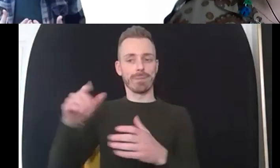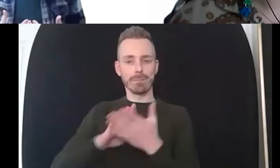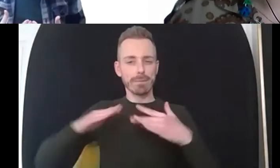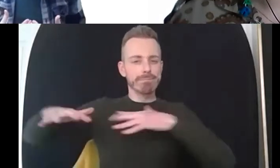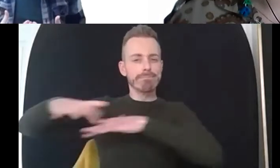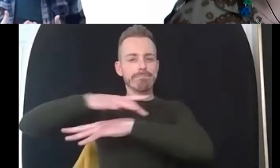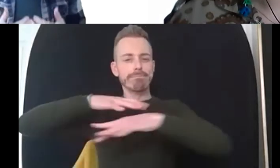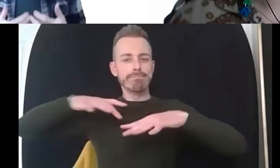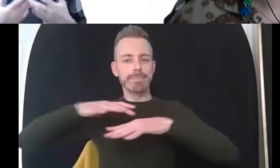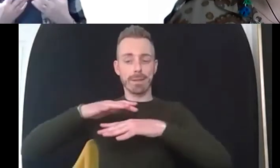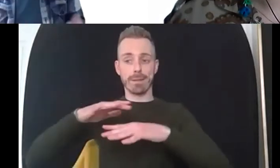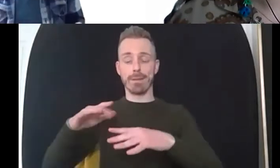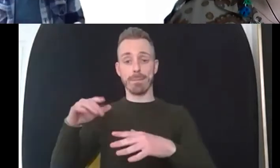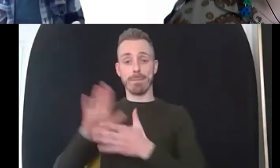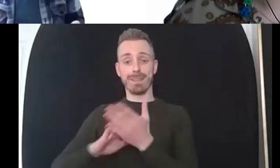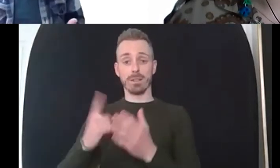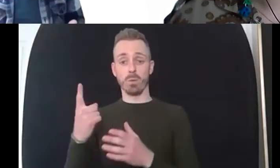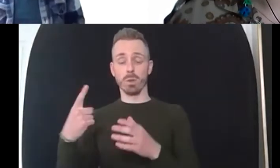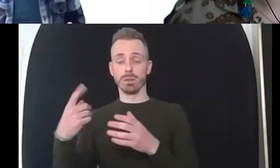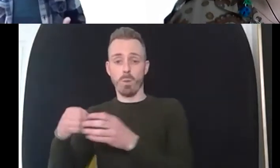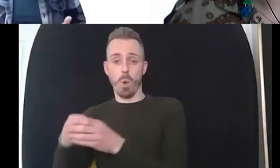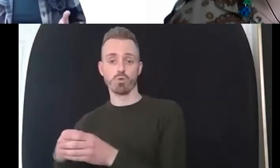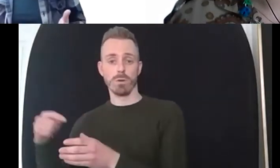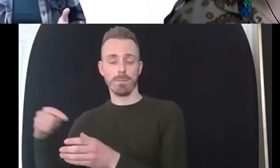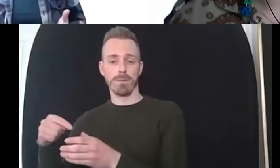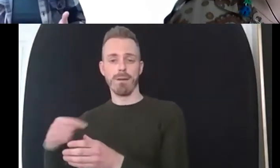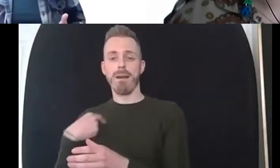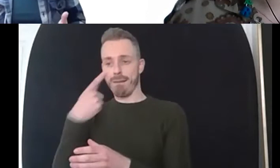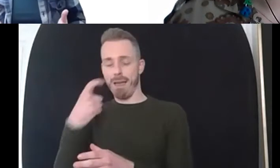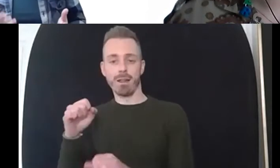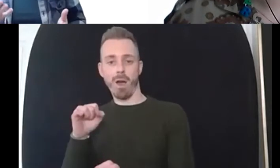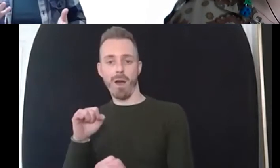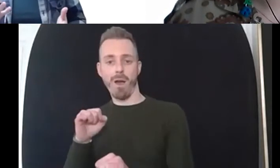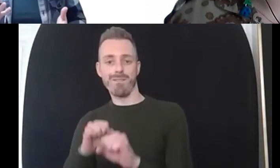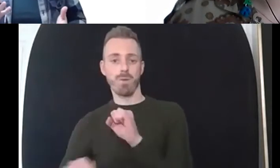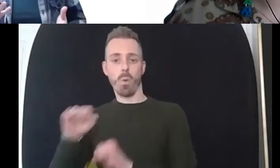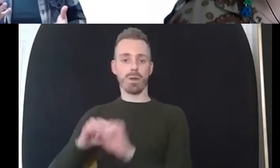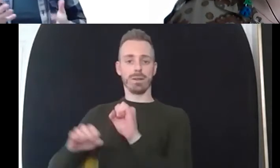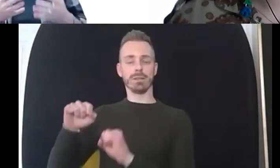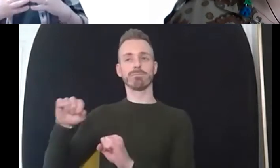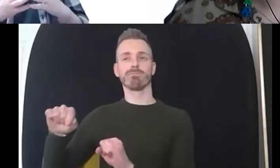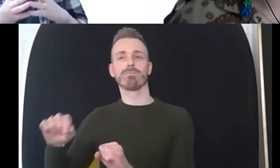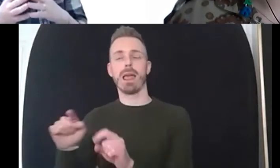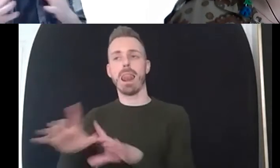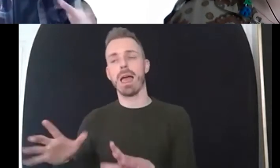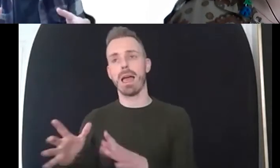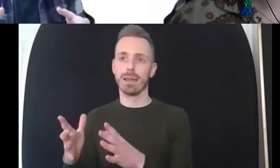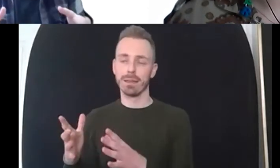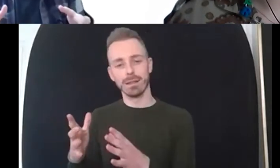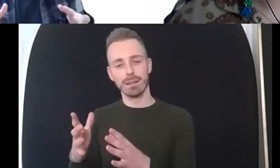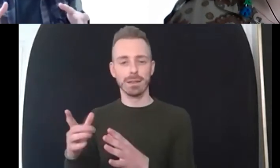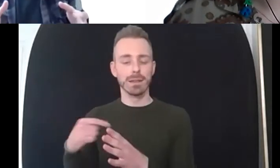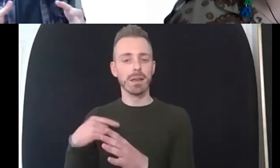um actively avoid so you know whether that's avoiding um or or not giving a service to somebody